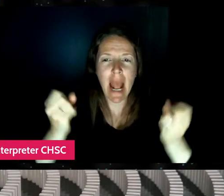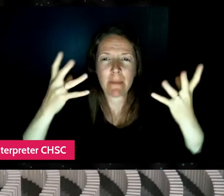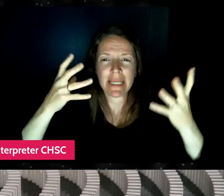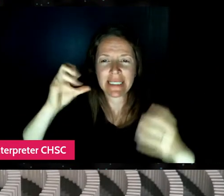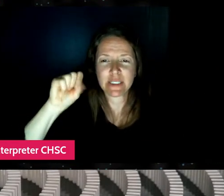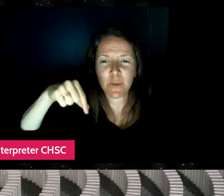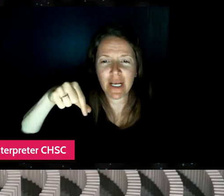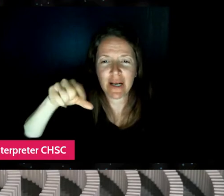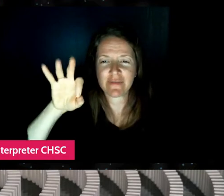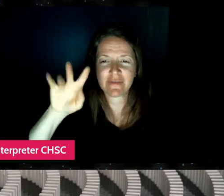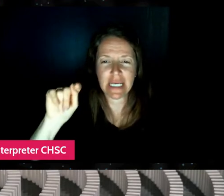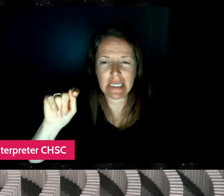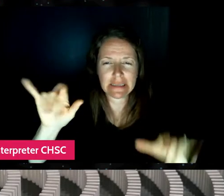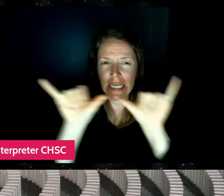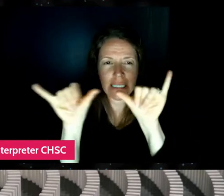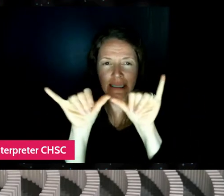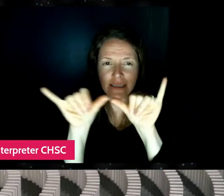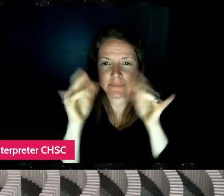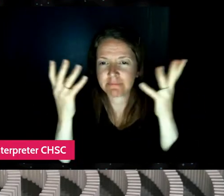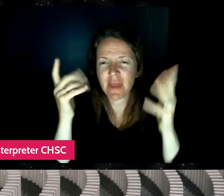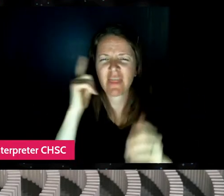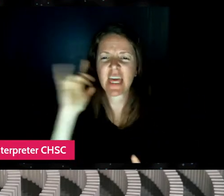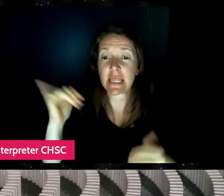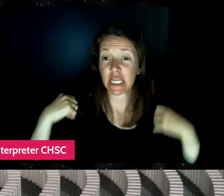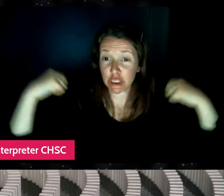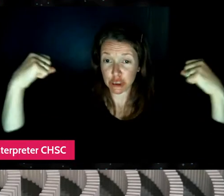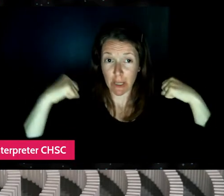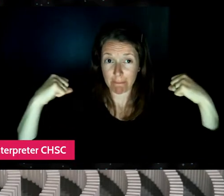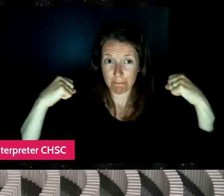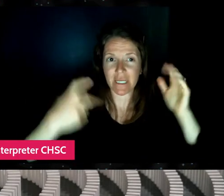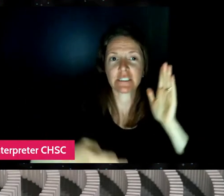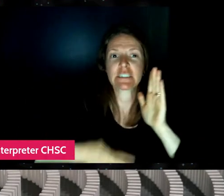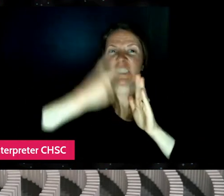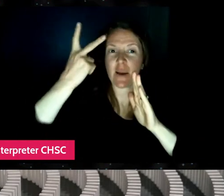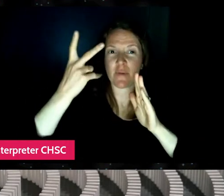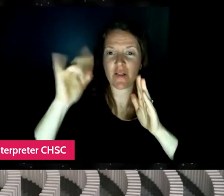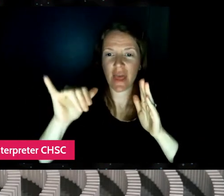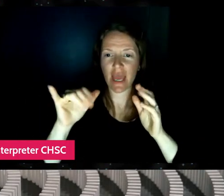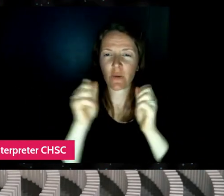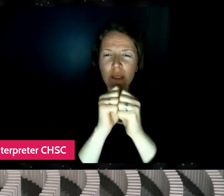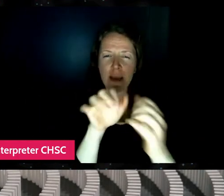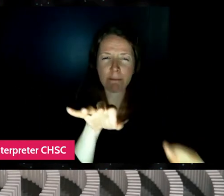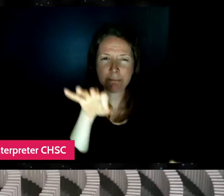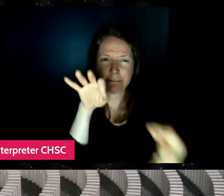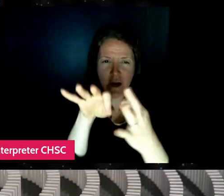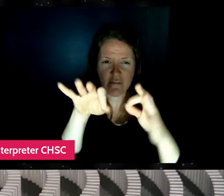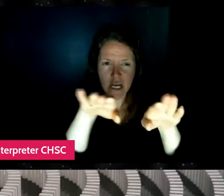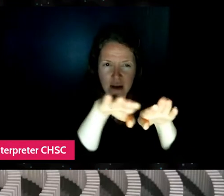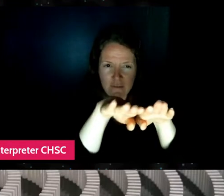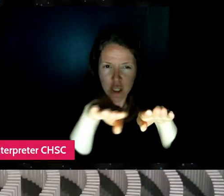but like, think of like a gym, but like double that with perfect flooring, no lines,